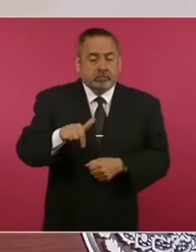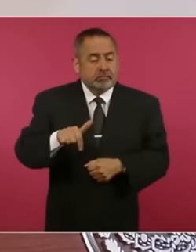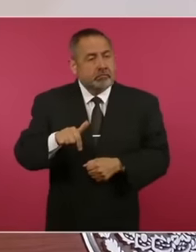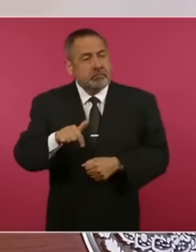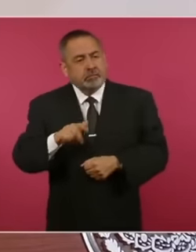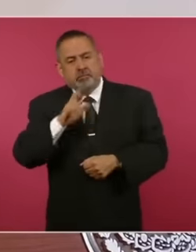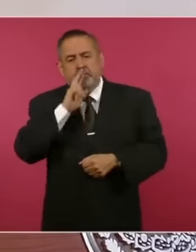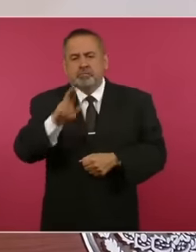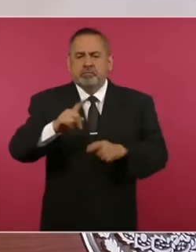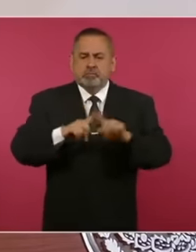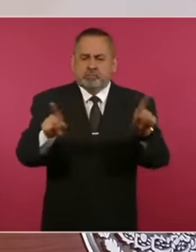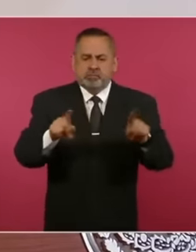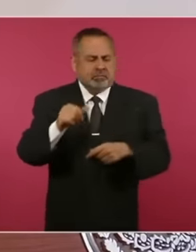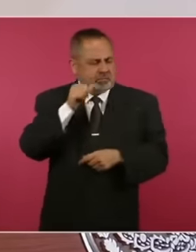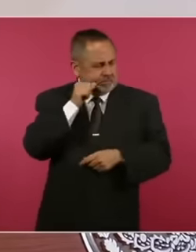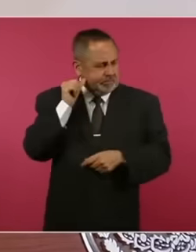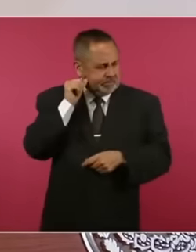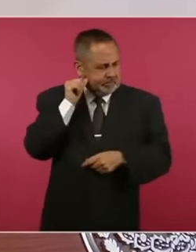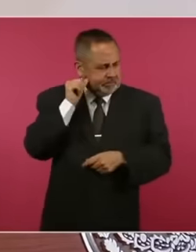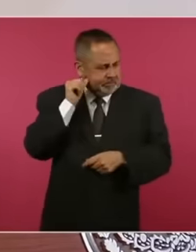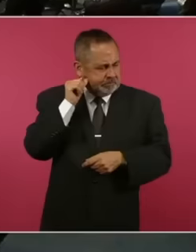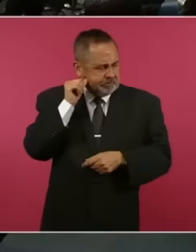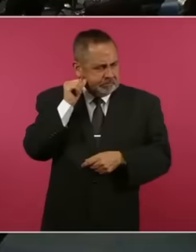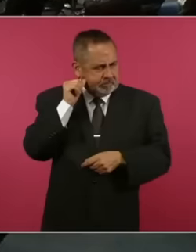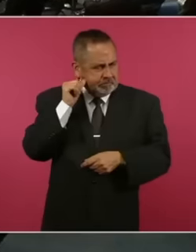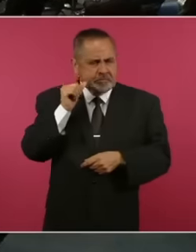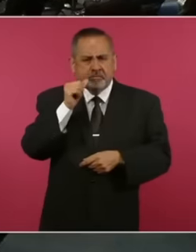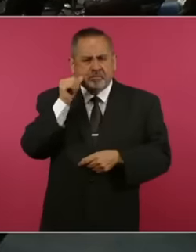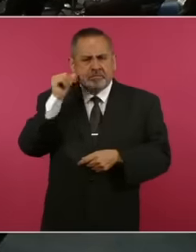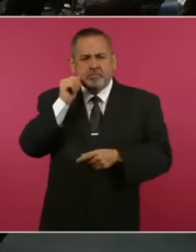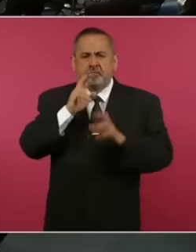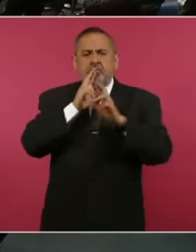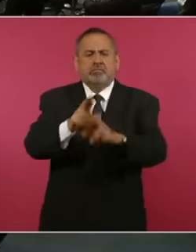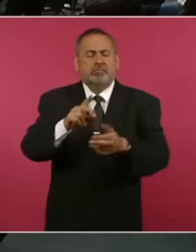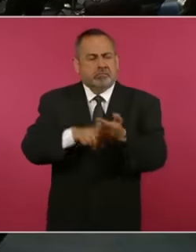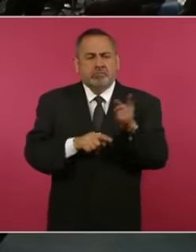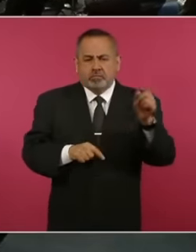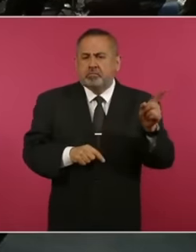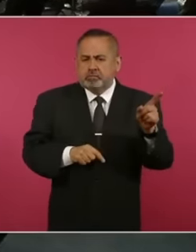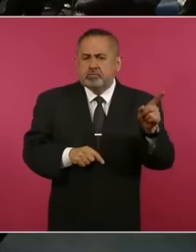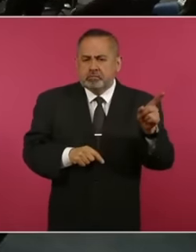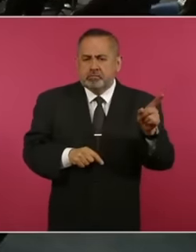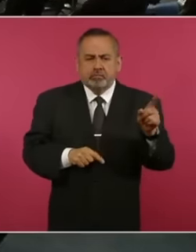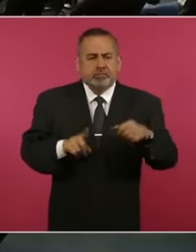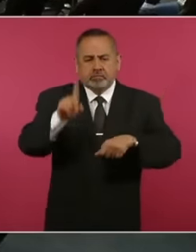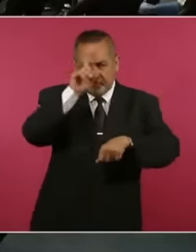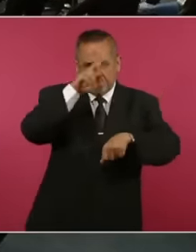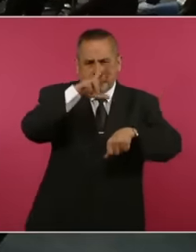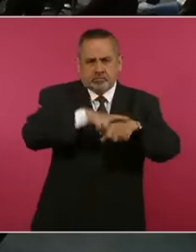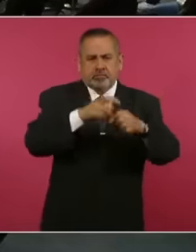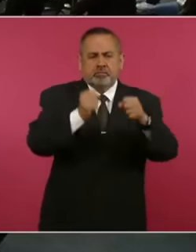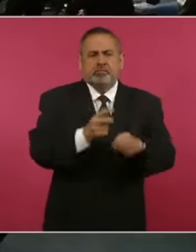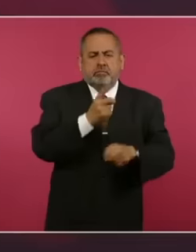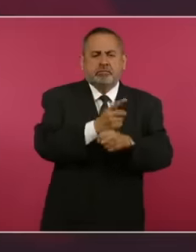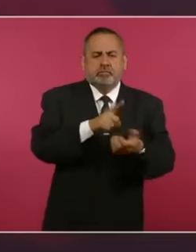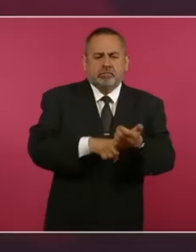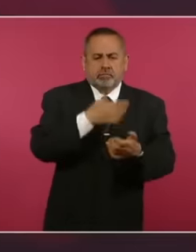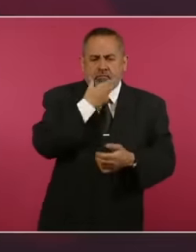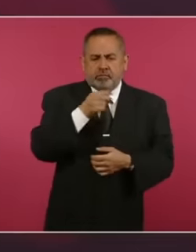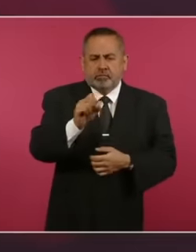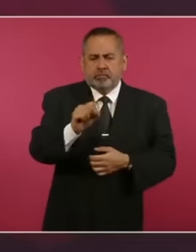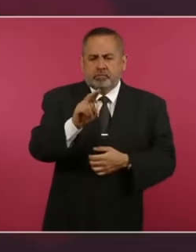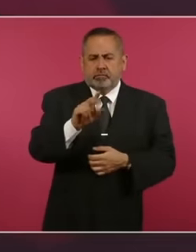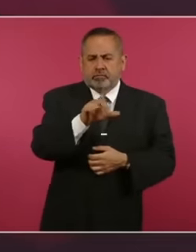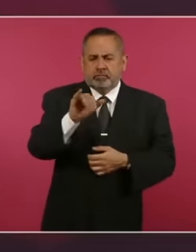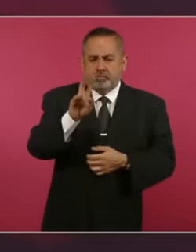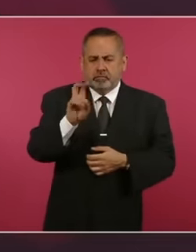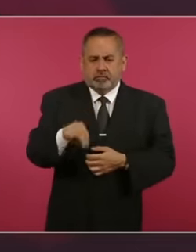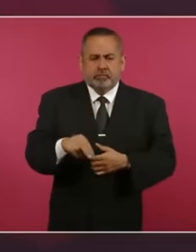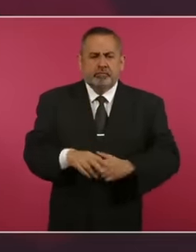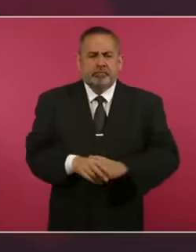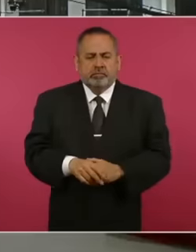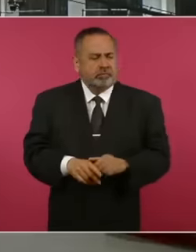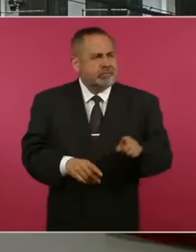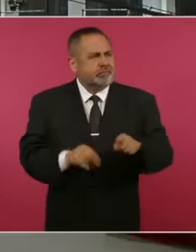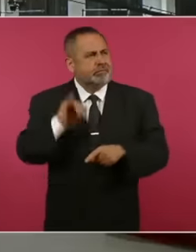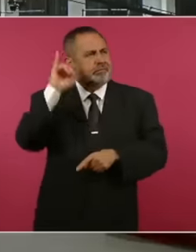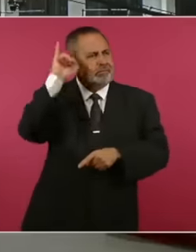Yesterday, yesterday the security advisor responded, Jul, the boss, the chief of staff,